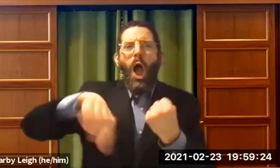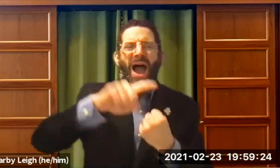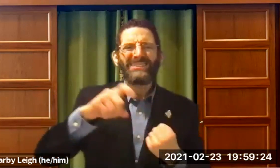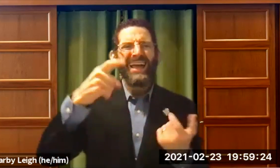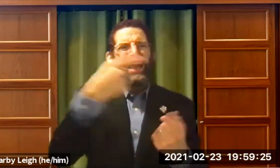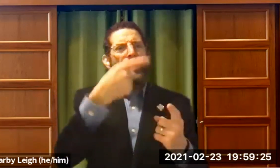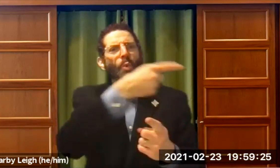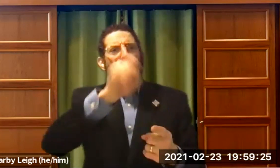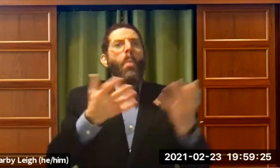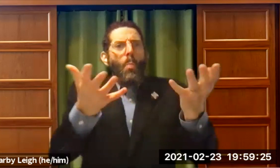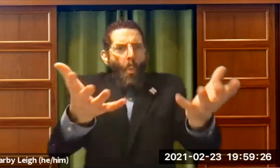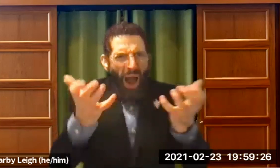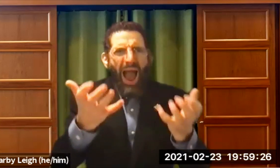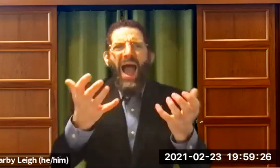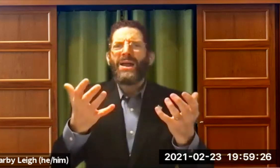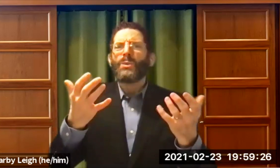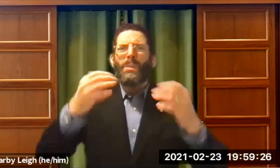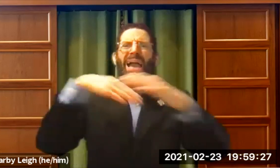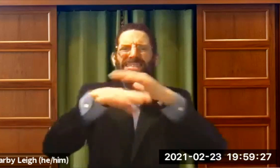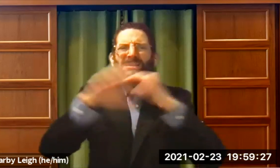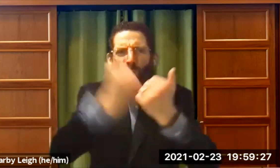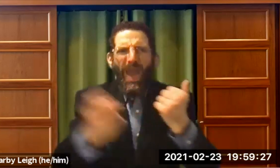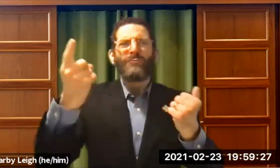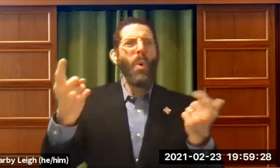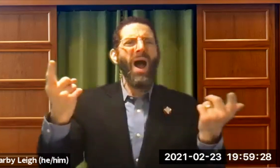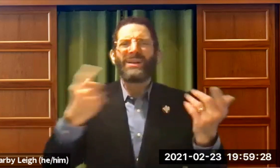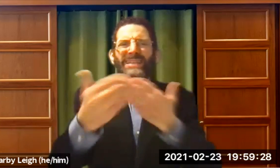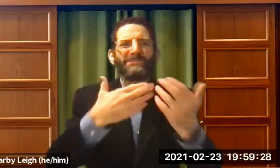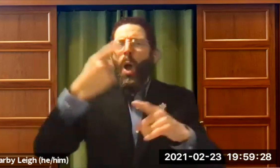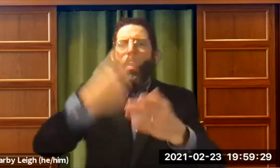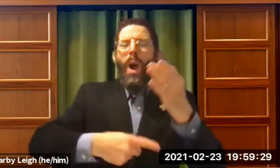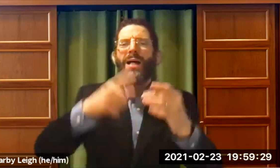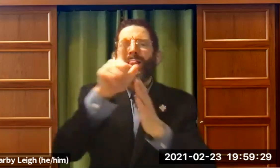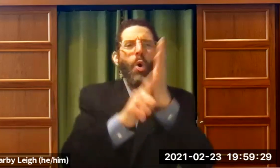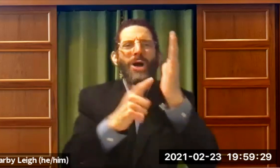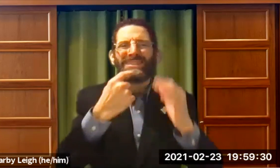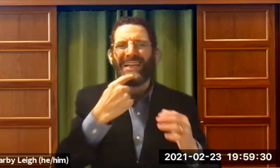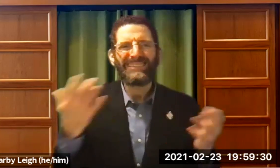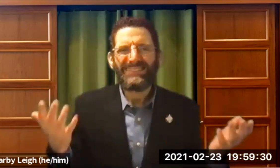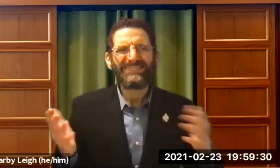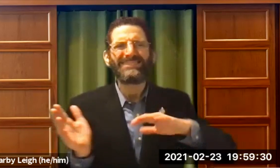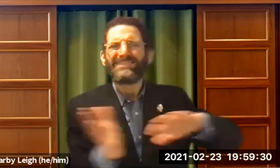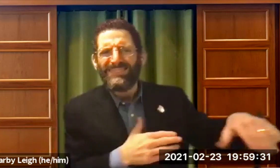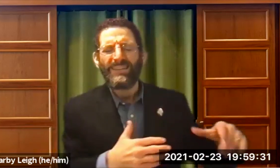We shouldn't even have to have the ADA. People should want to give access to each other.